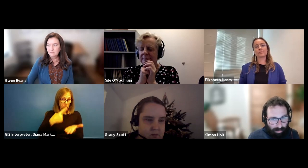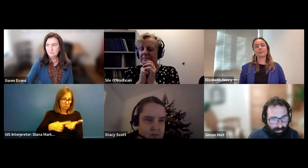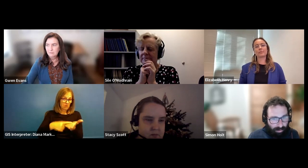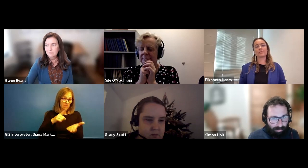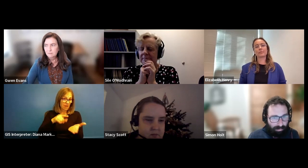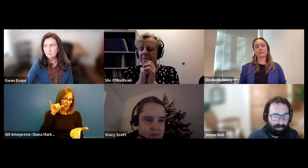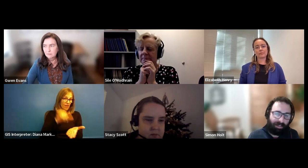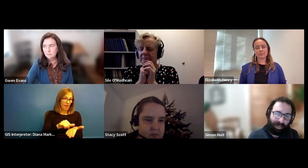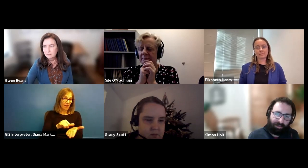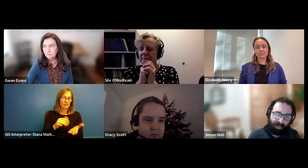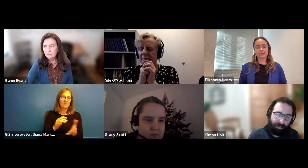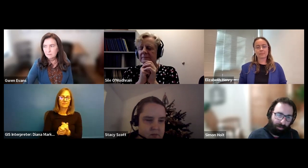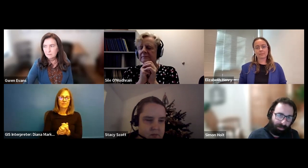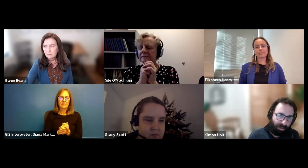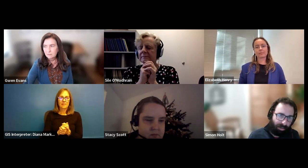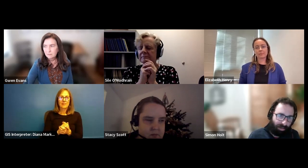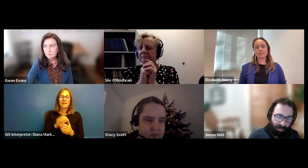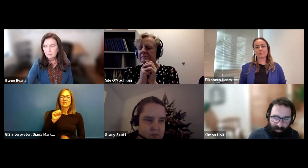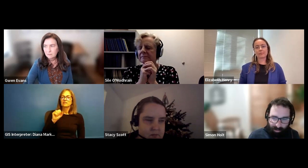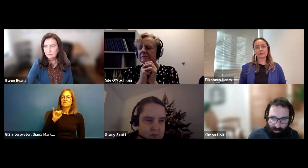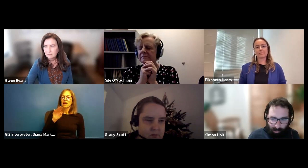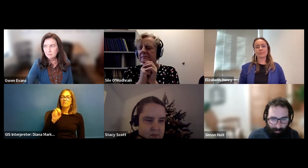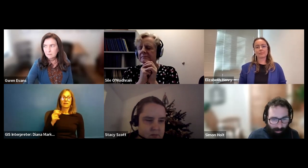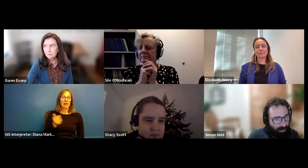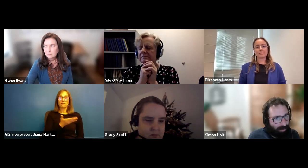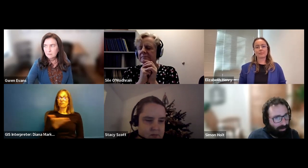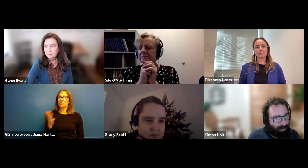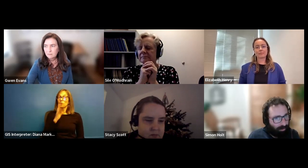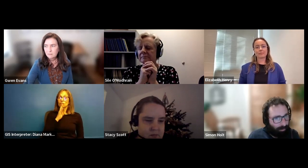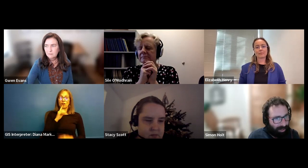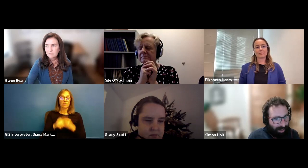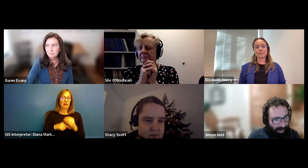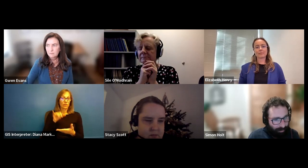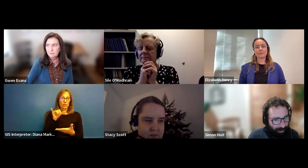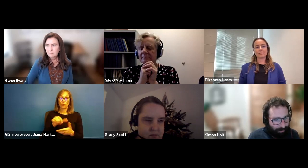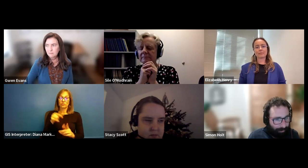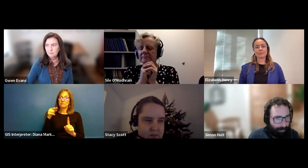Simon Holt: So yeah, does anybody want to Simon Holt: talk about those particular aspects?